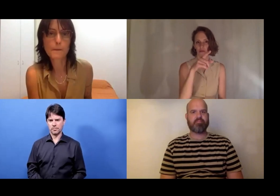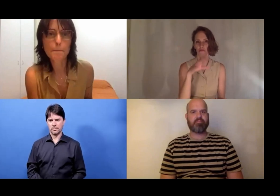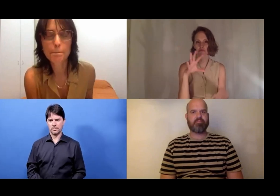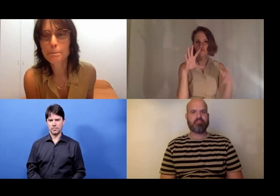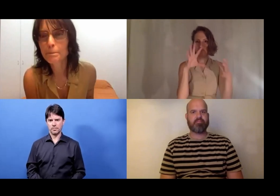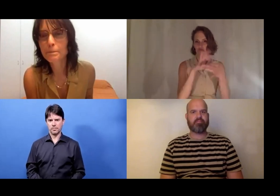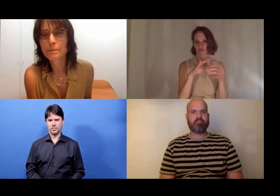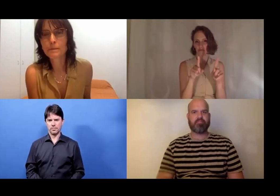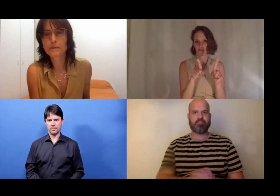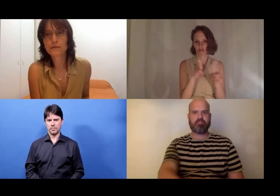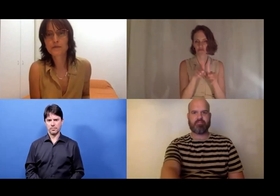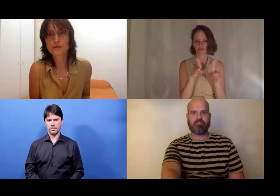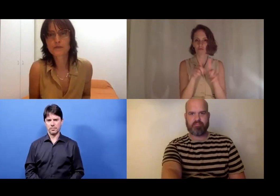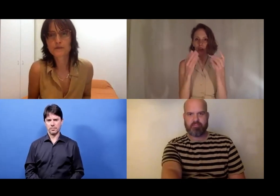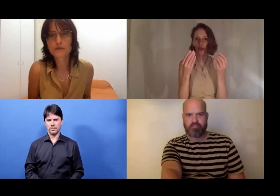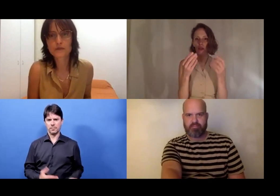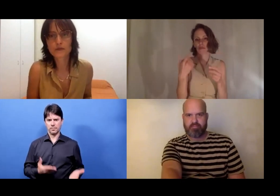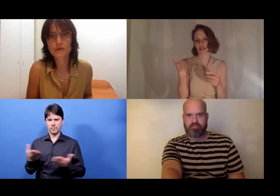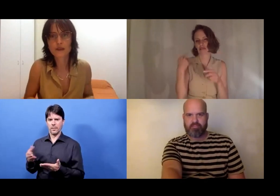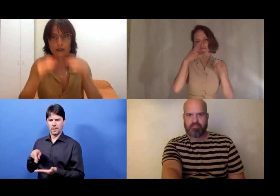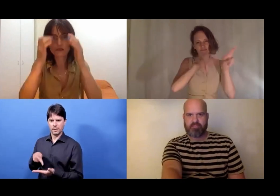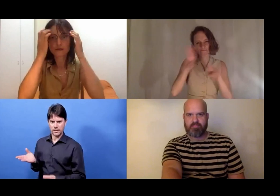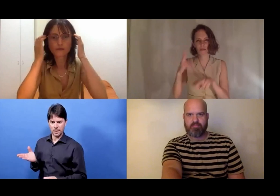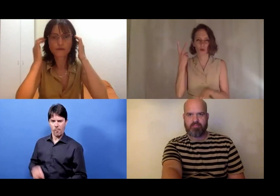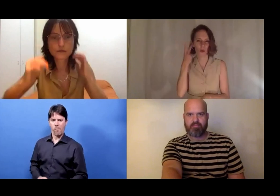And you can see step-by-step how this develops.